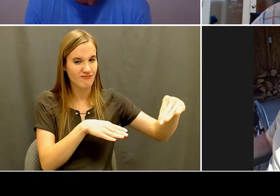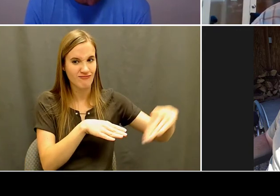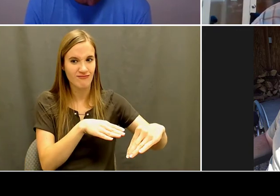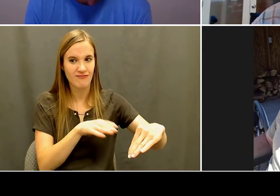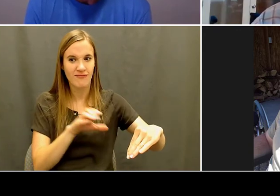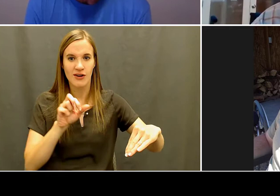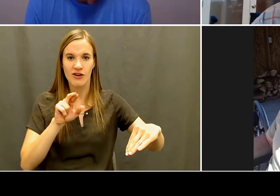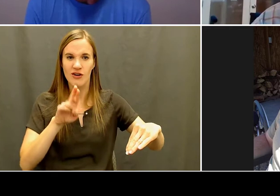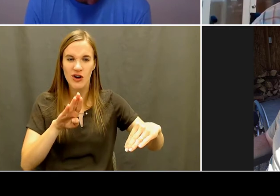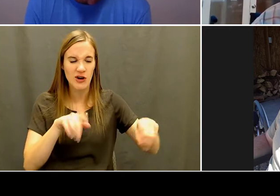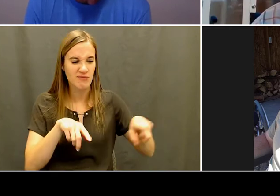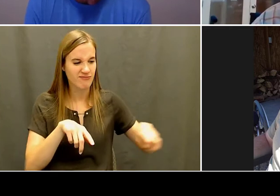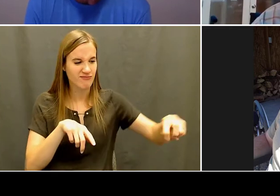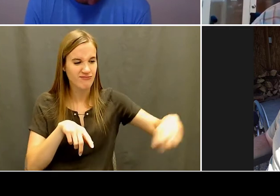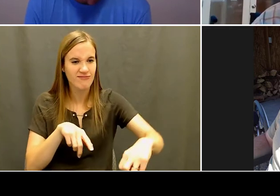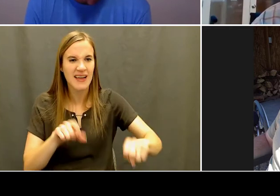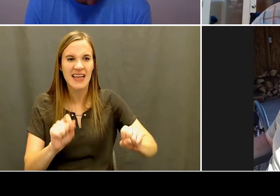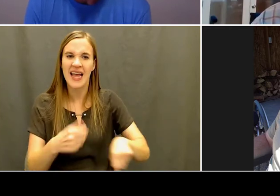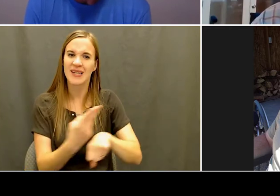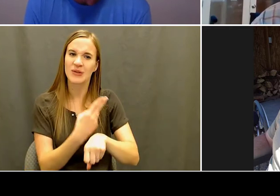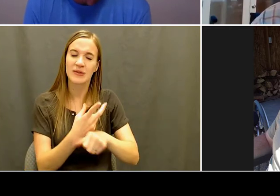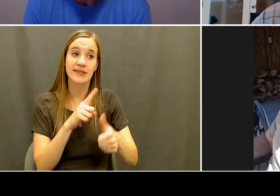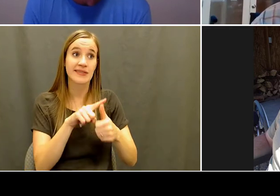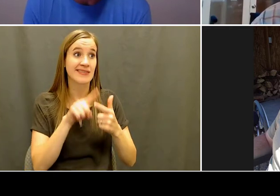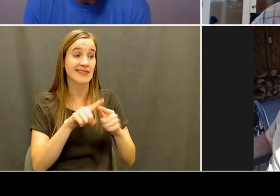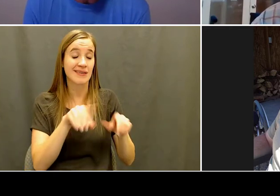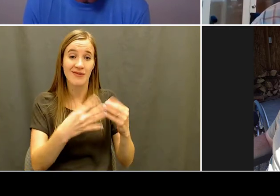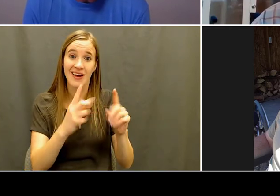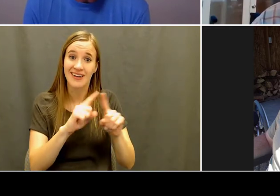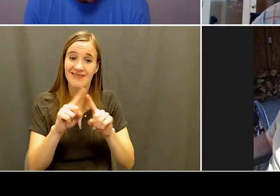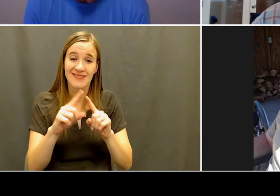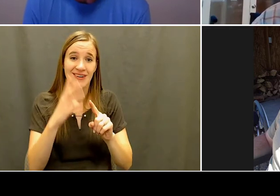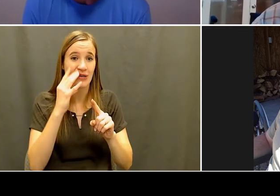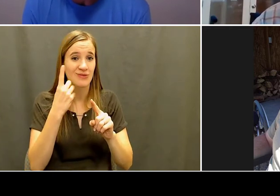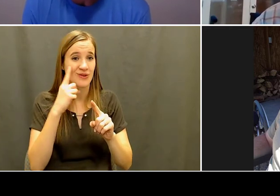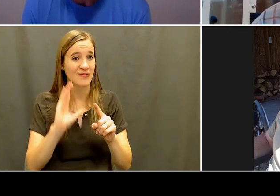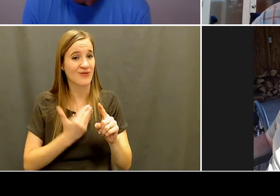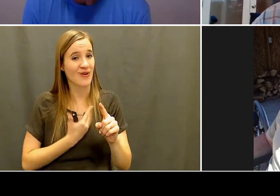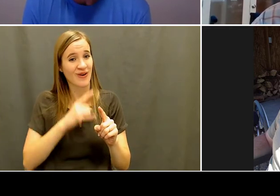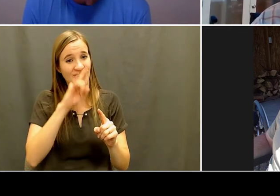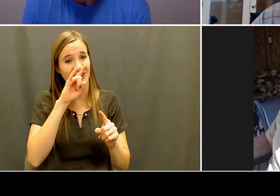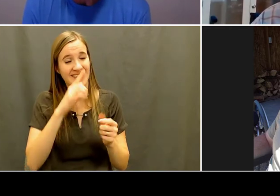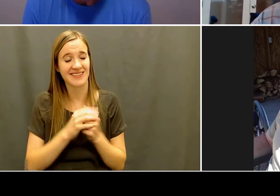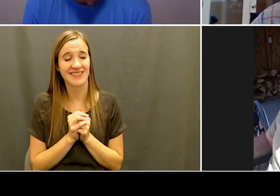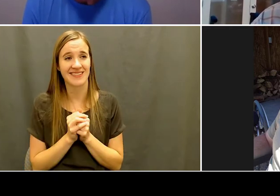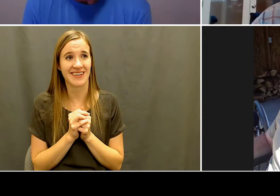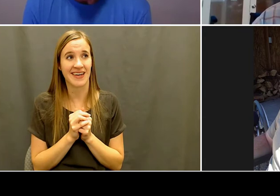think the camp is that year 31. Wow. So, you know, we've